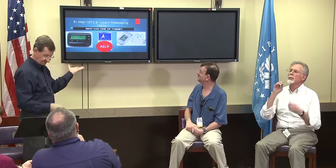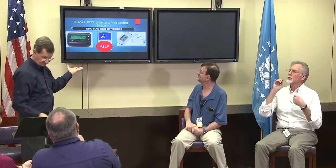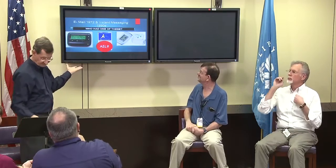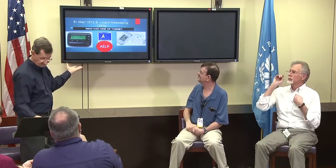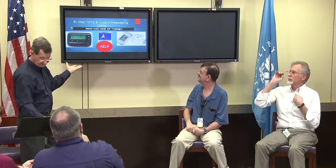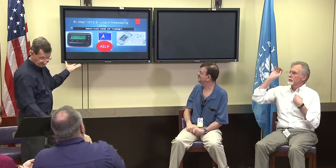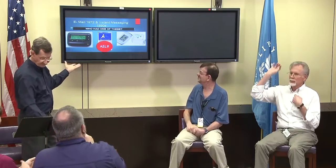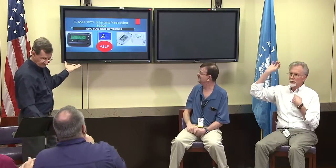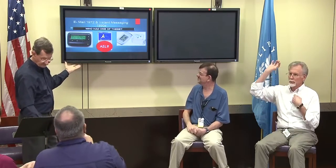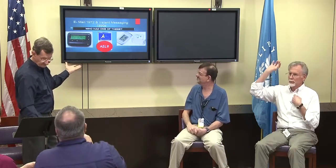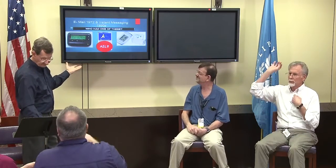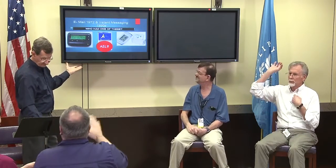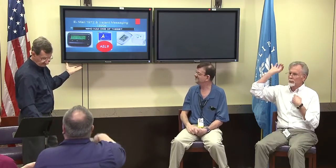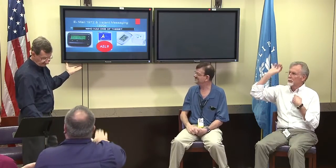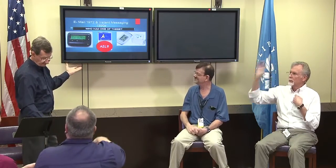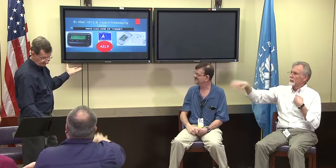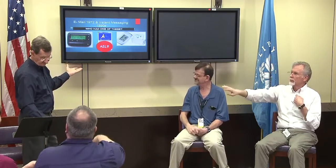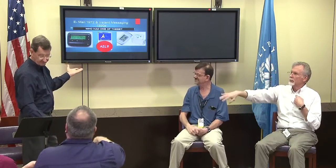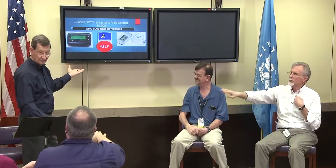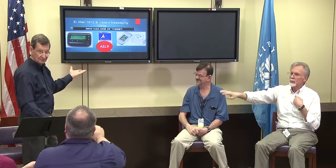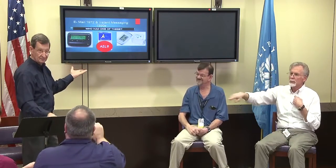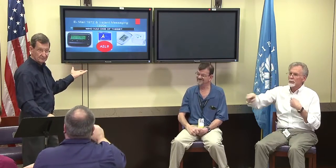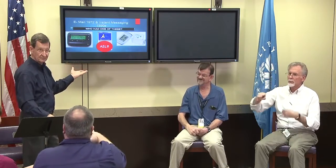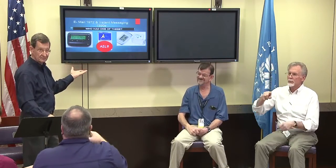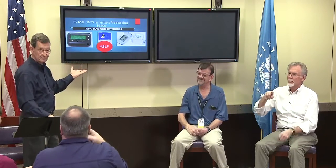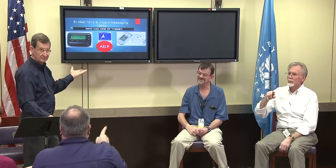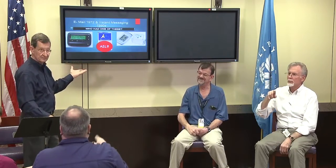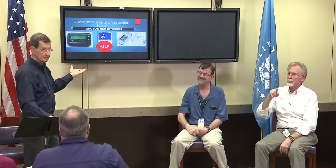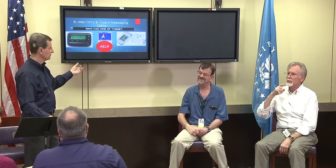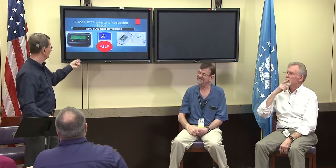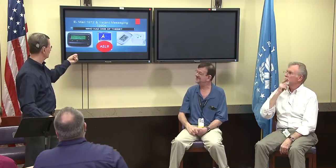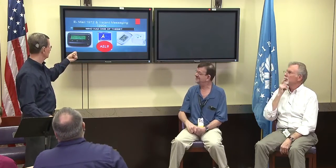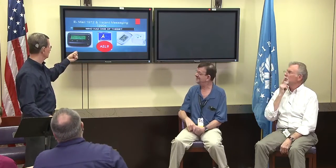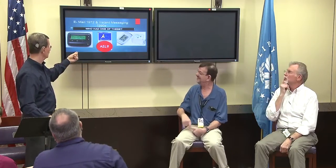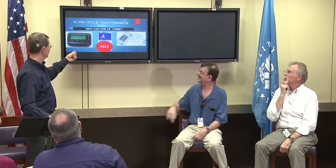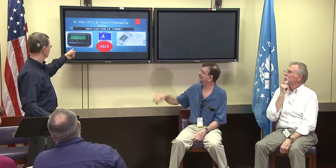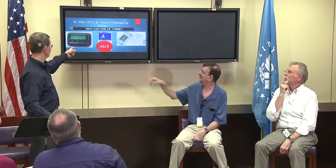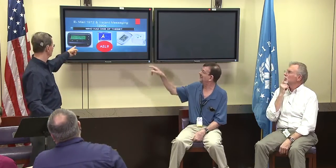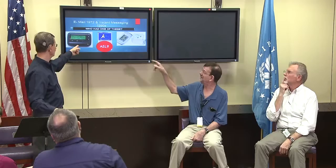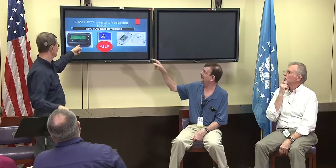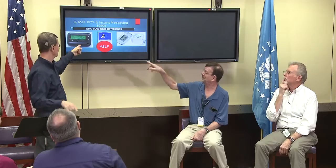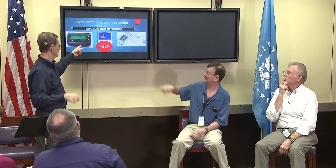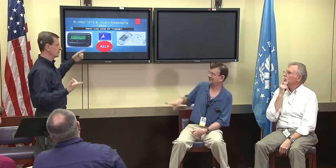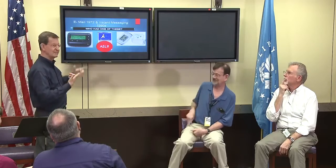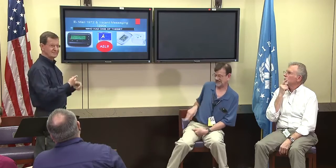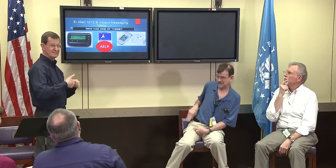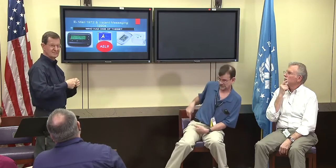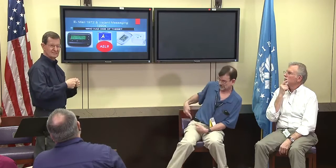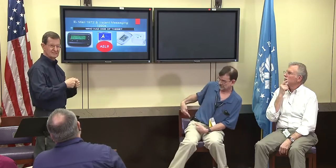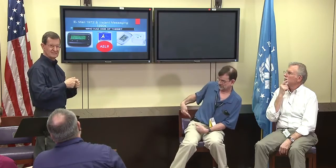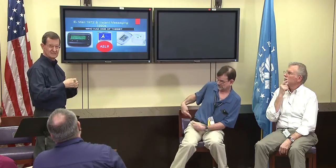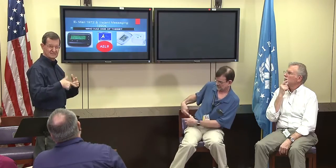So let's talk about. So let's talk about the signs for these.